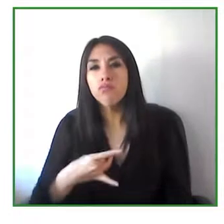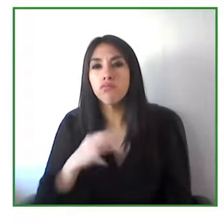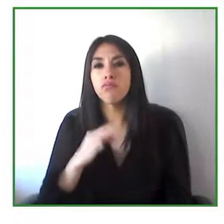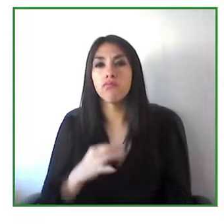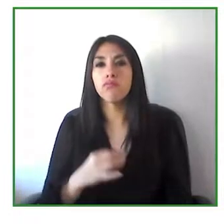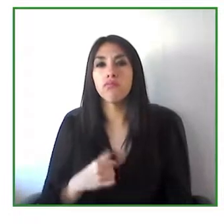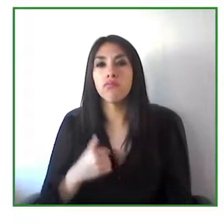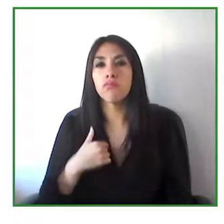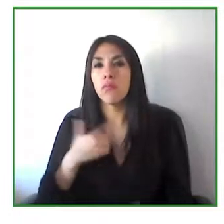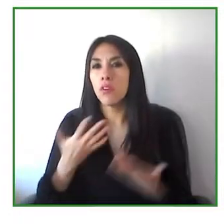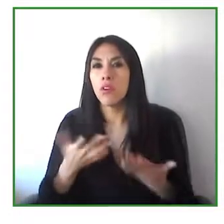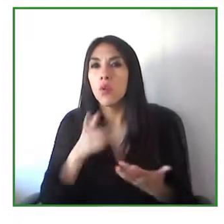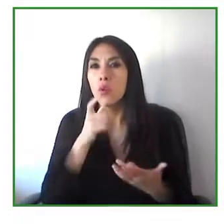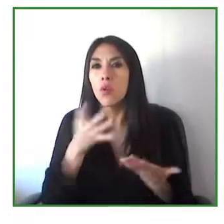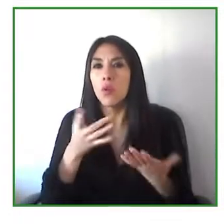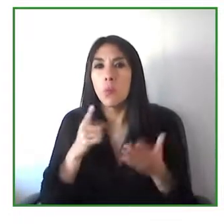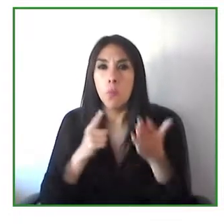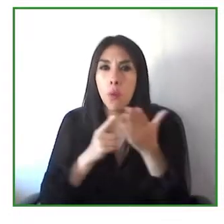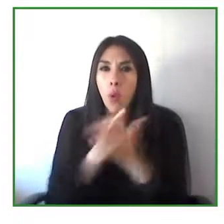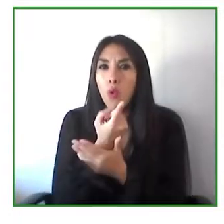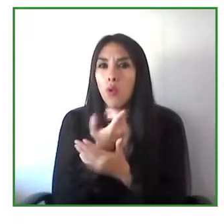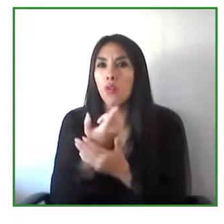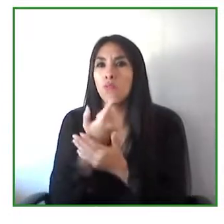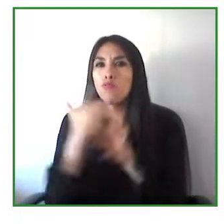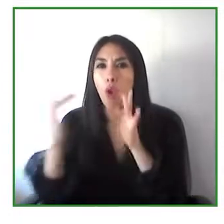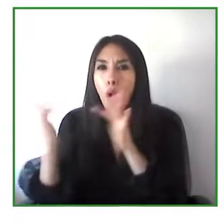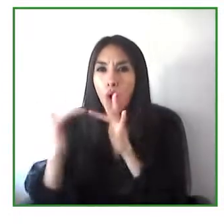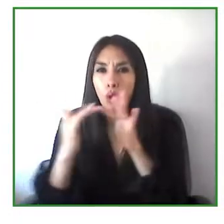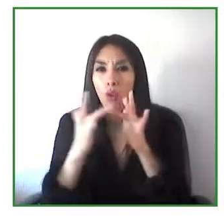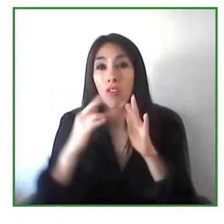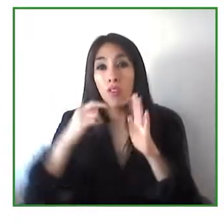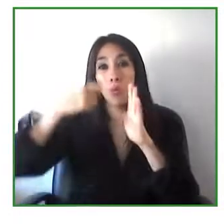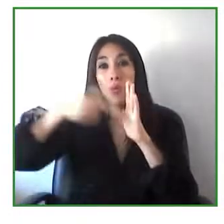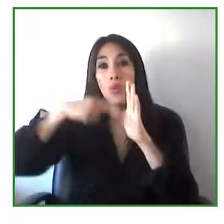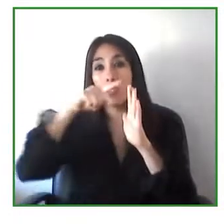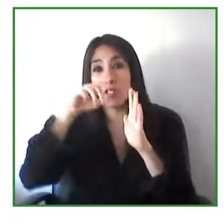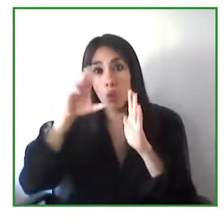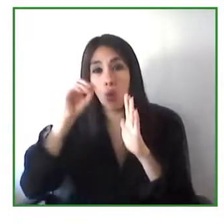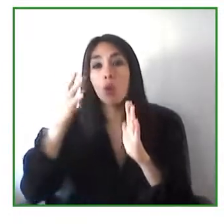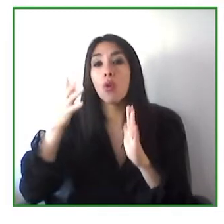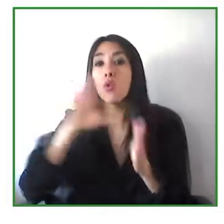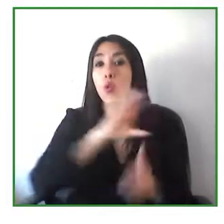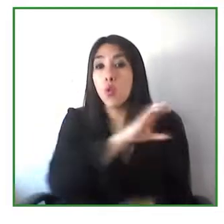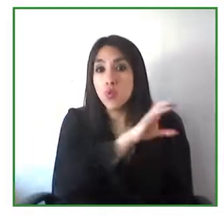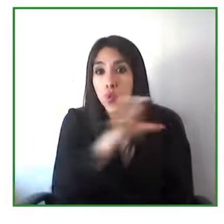Overall in the past we also realized that in many